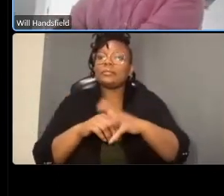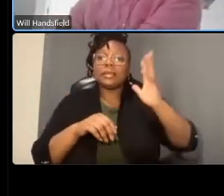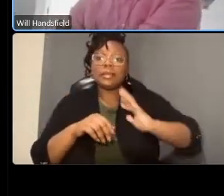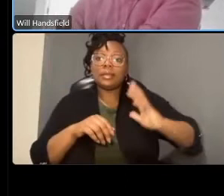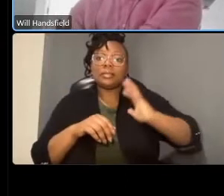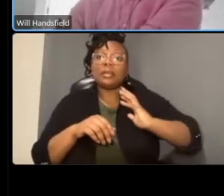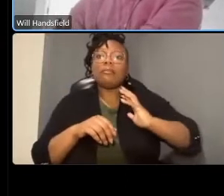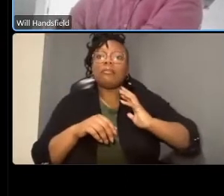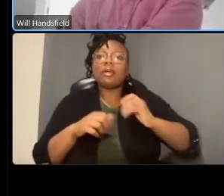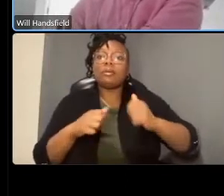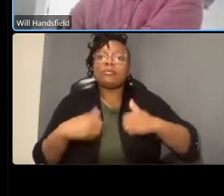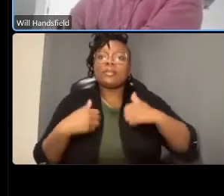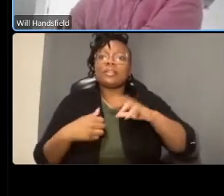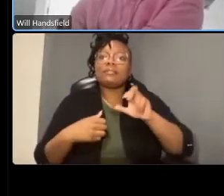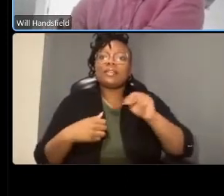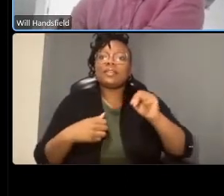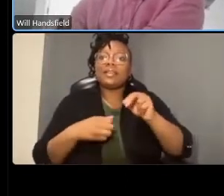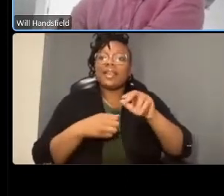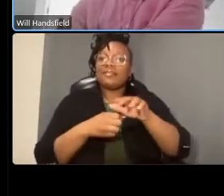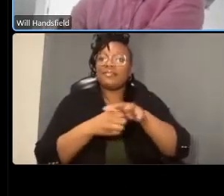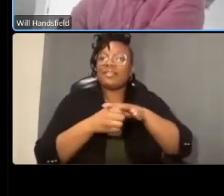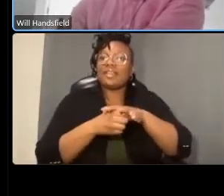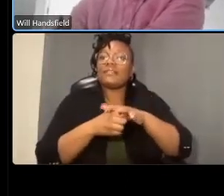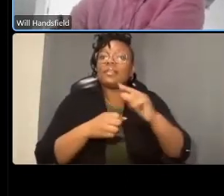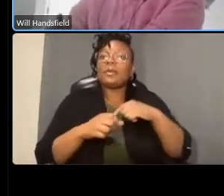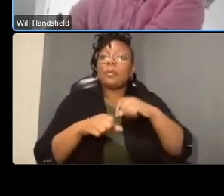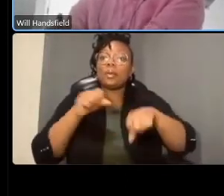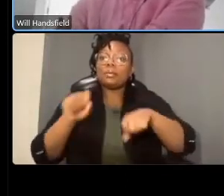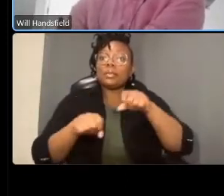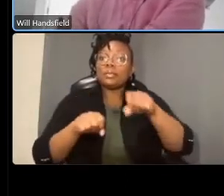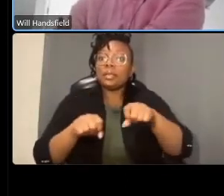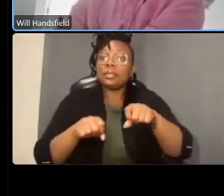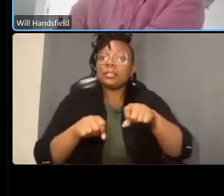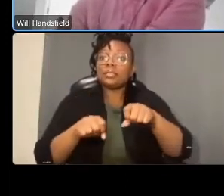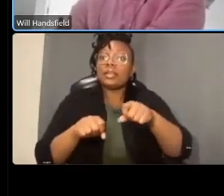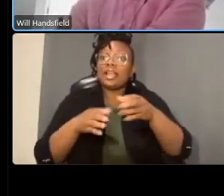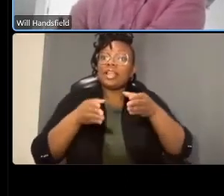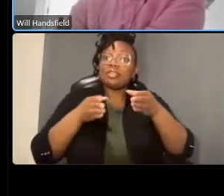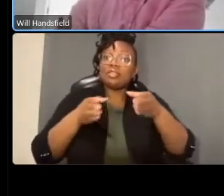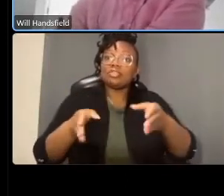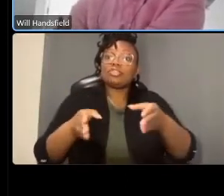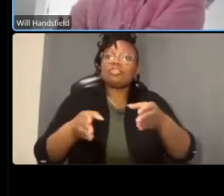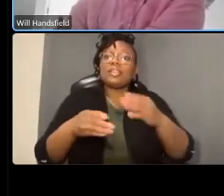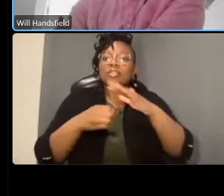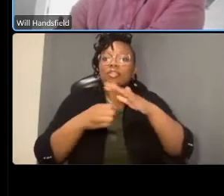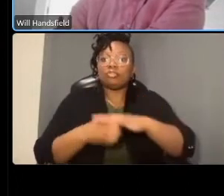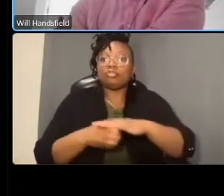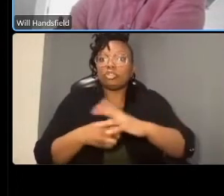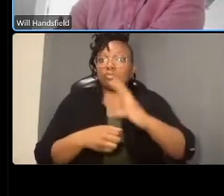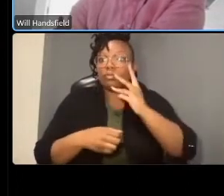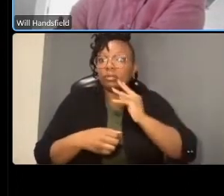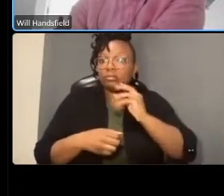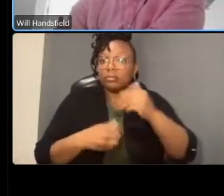when when cyclists are in the street it's a pretty stressful experience and um as as safety measures